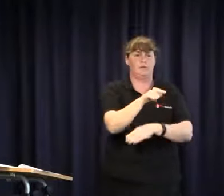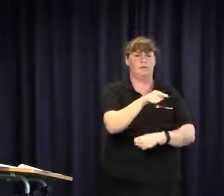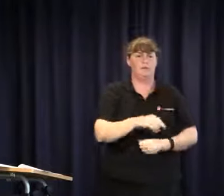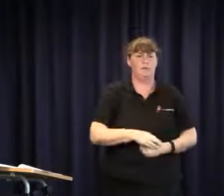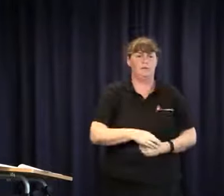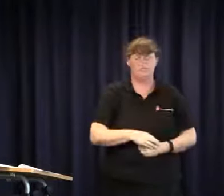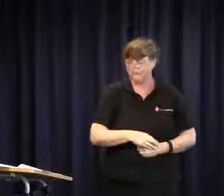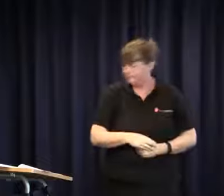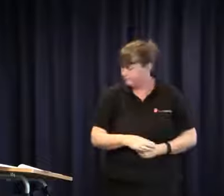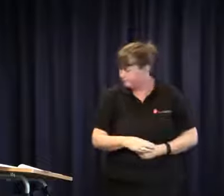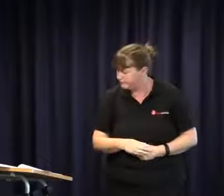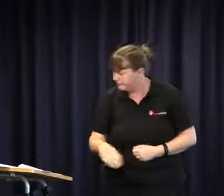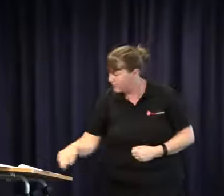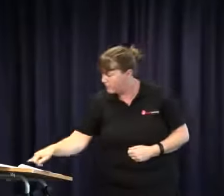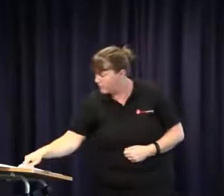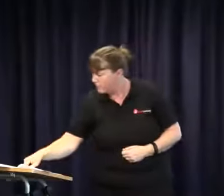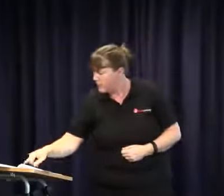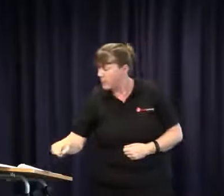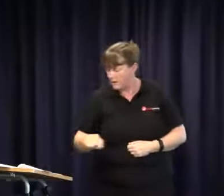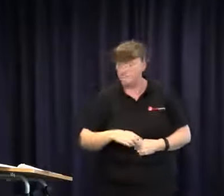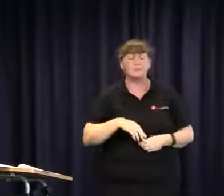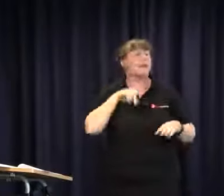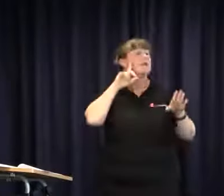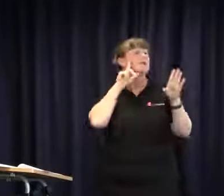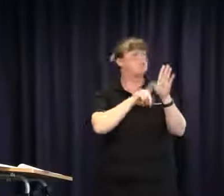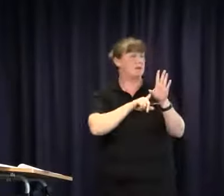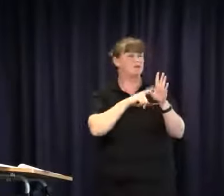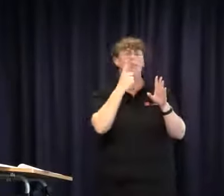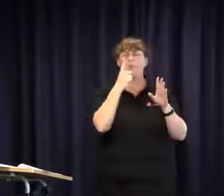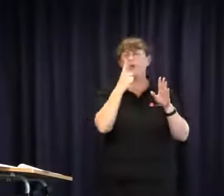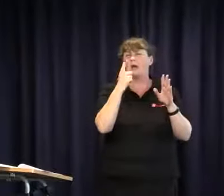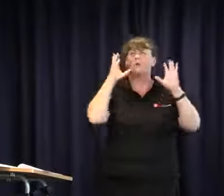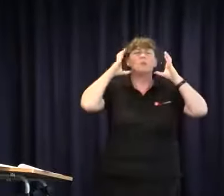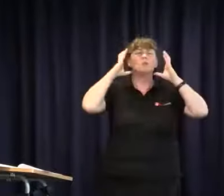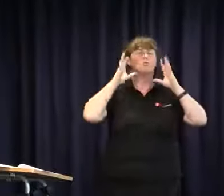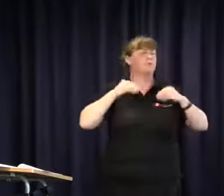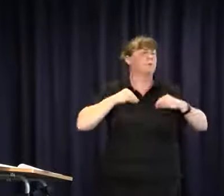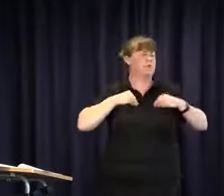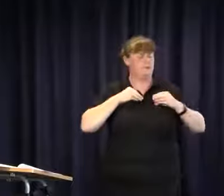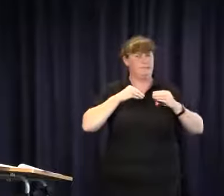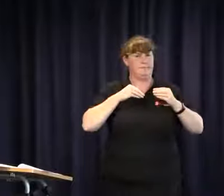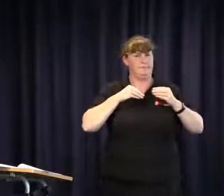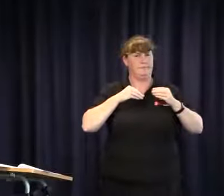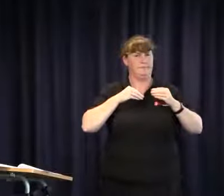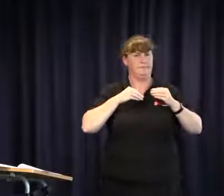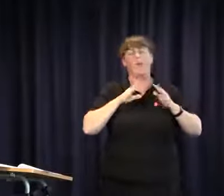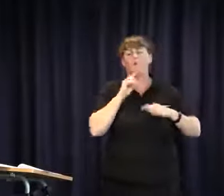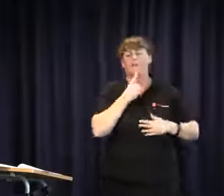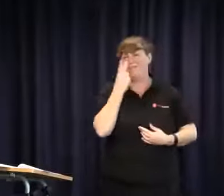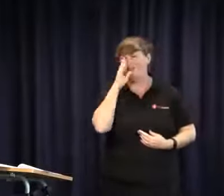services. So that is an example where collective lobbying does actually work. We also had an